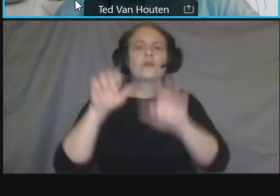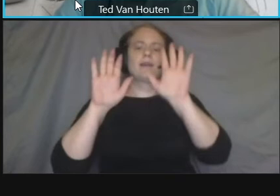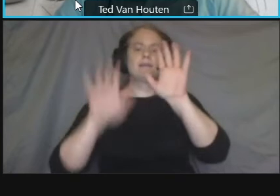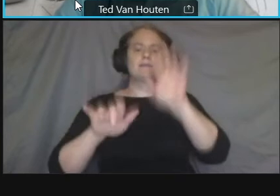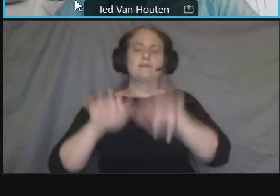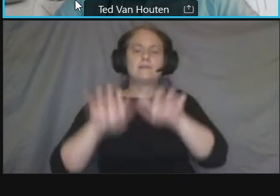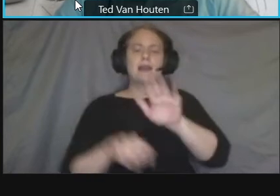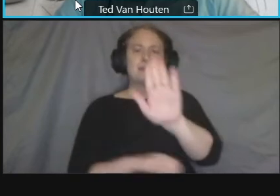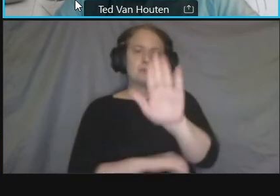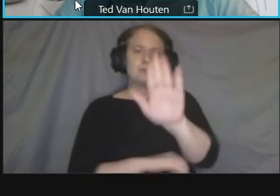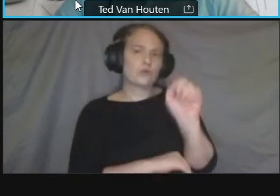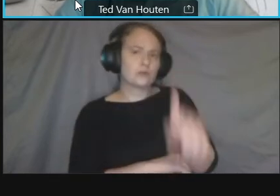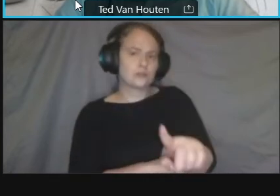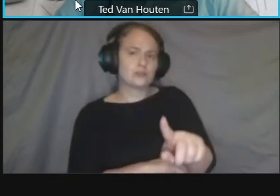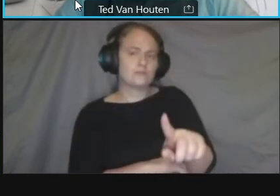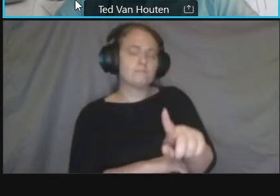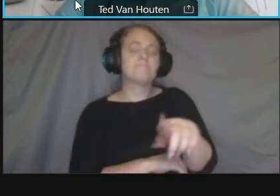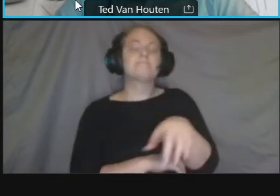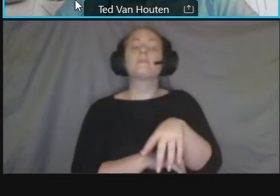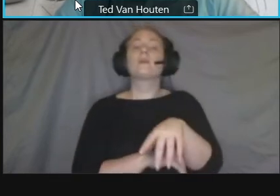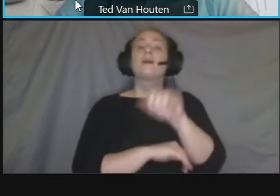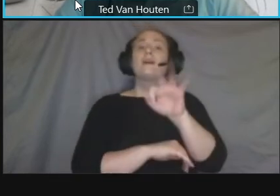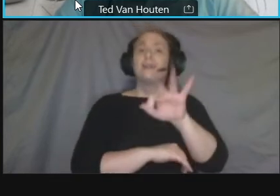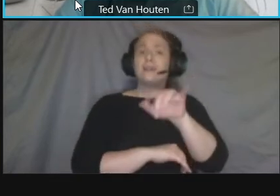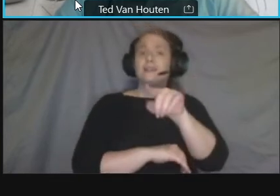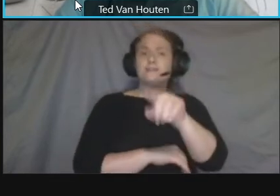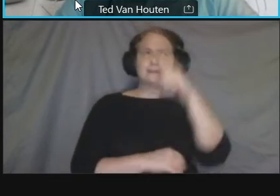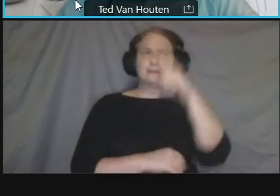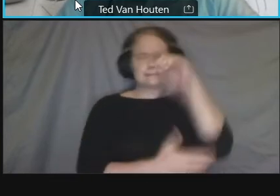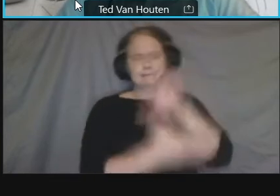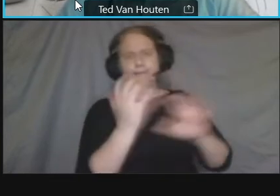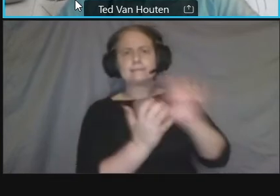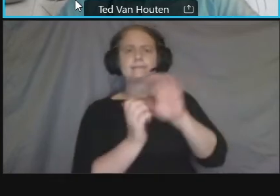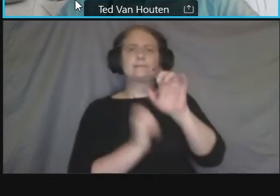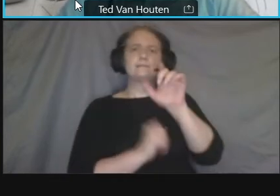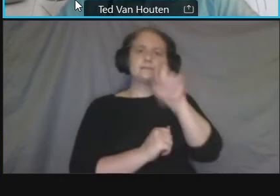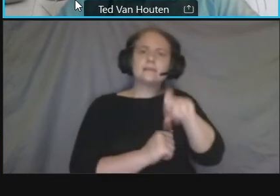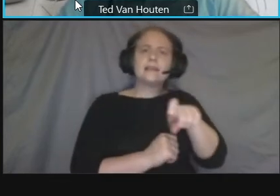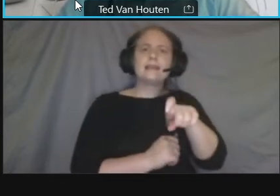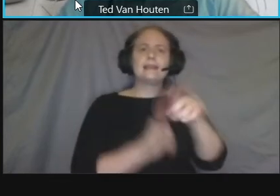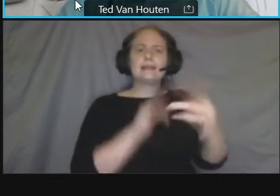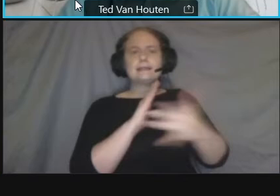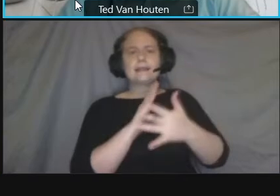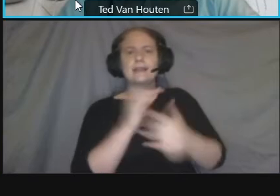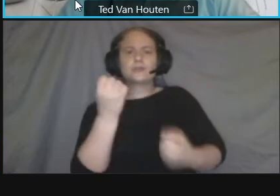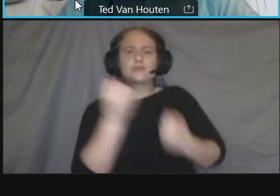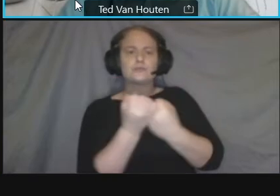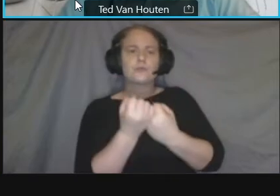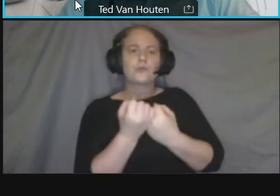if you need technical support during this meeting please call 202 705-7859